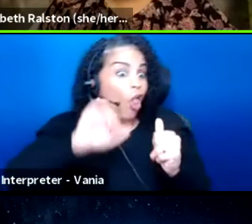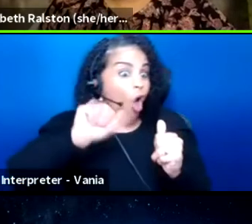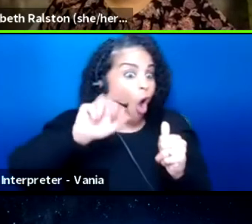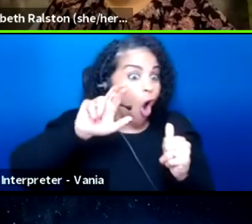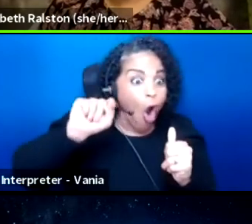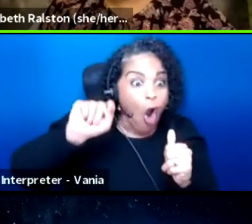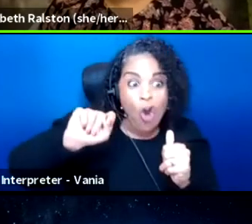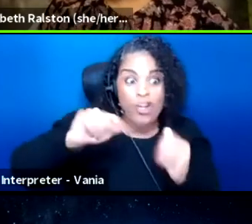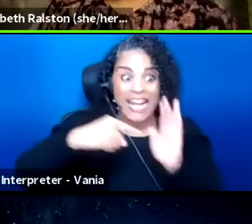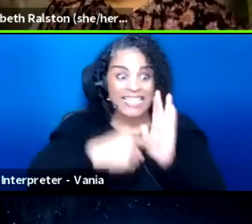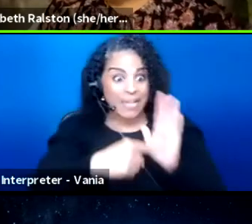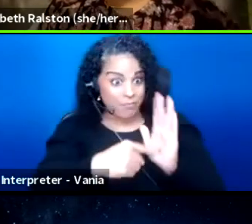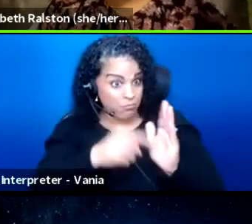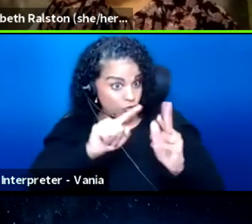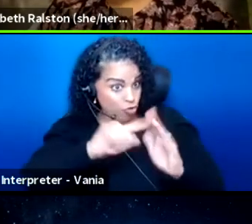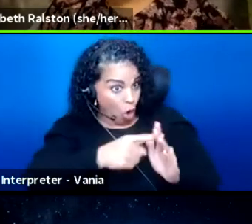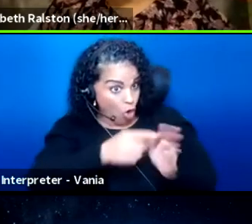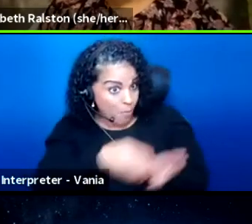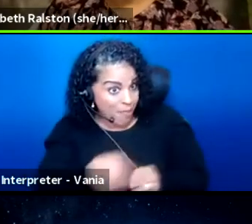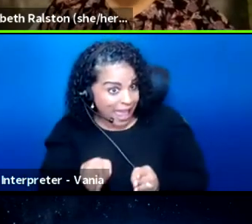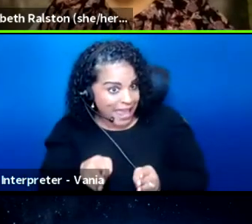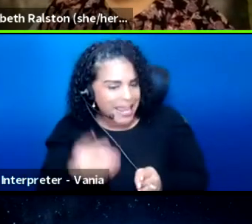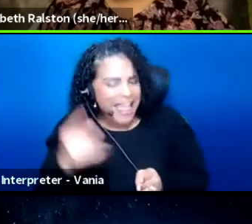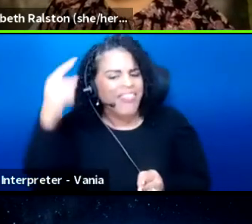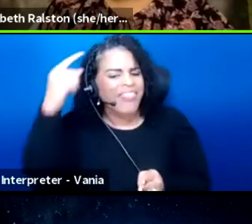to be planned, then thinking through that,